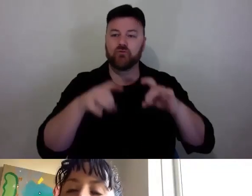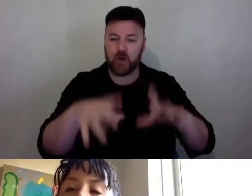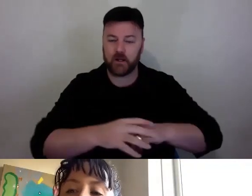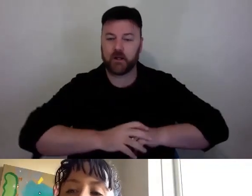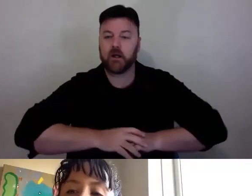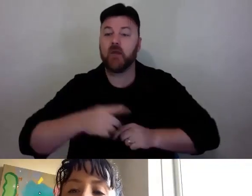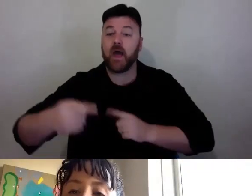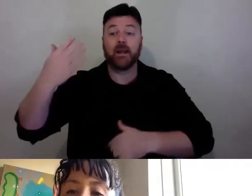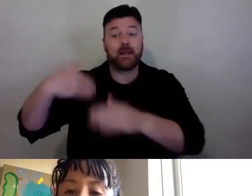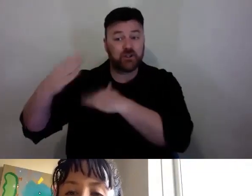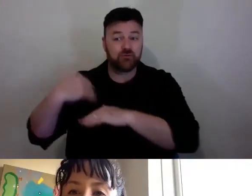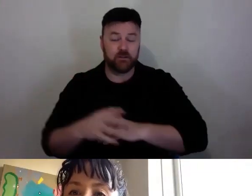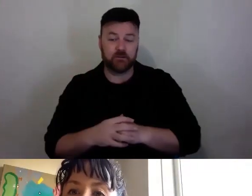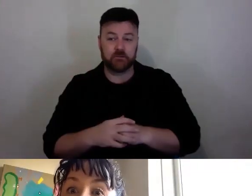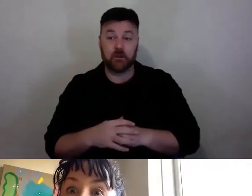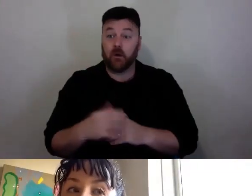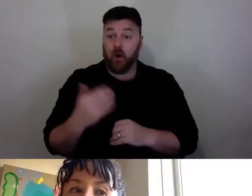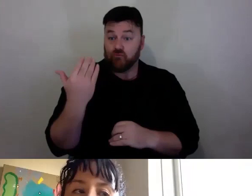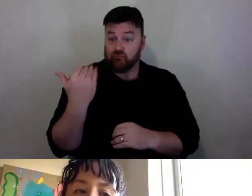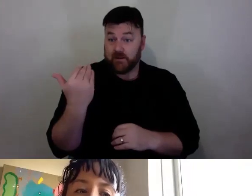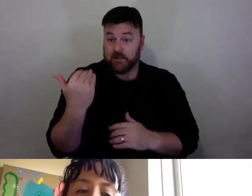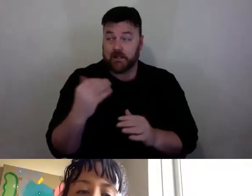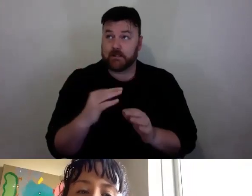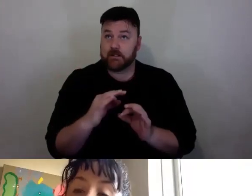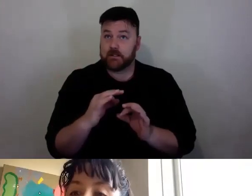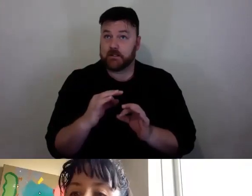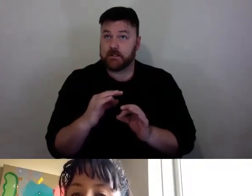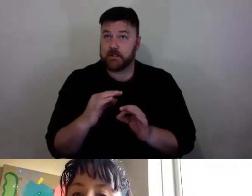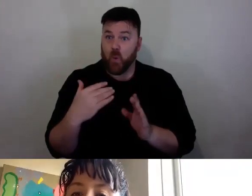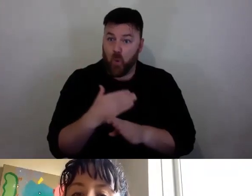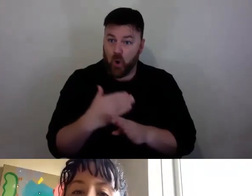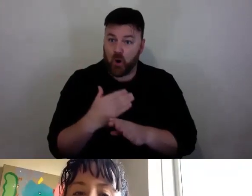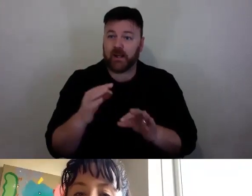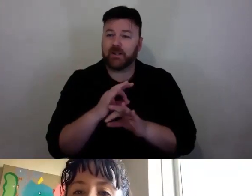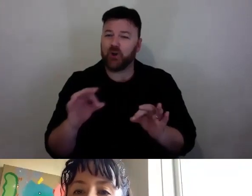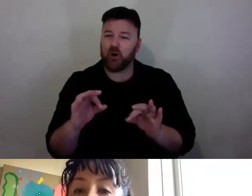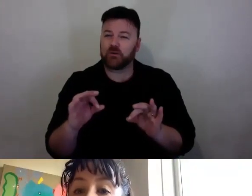practices are not necessarily alive in current practice. So I think we